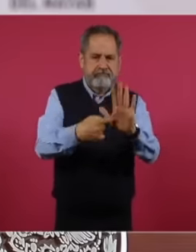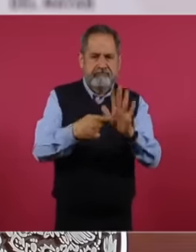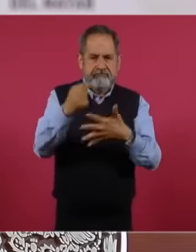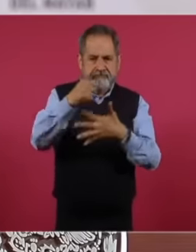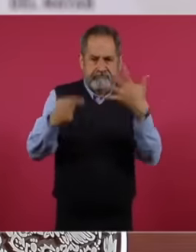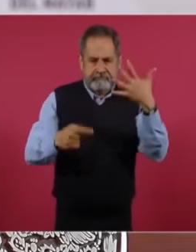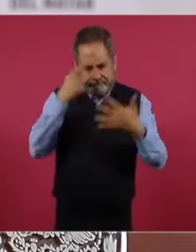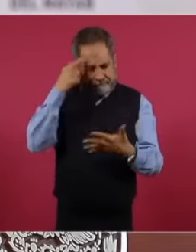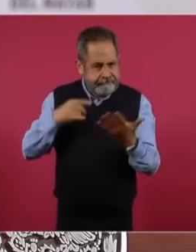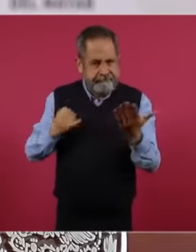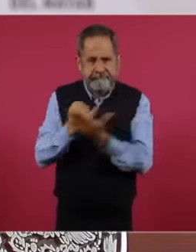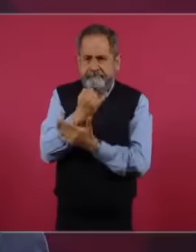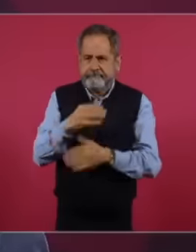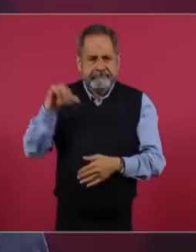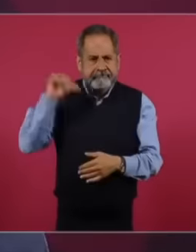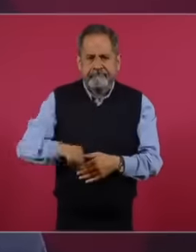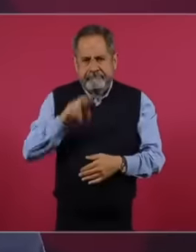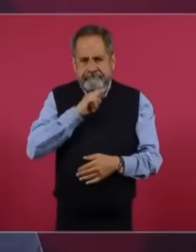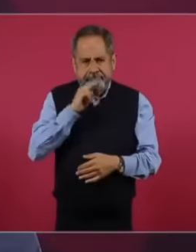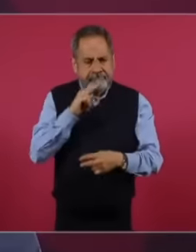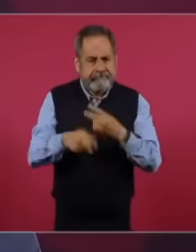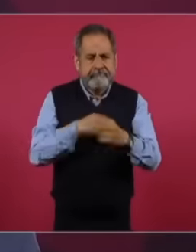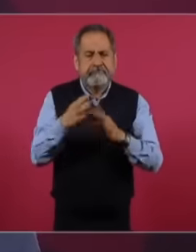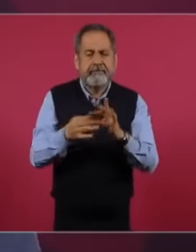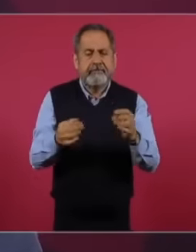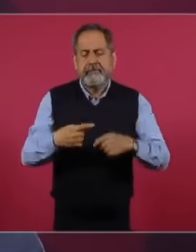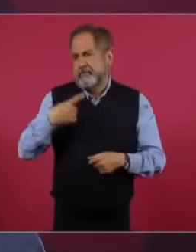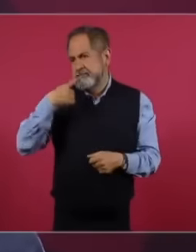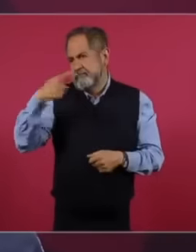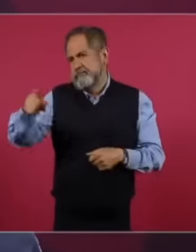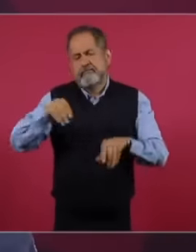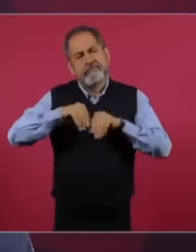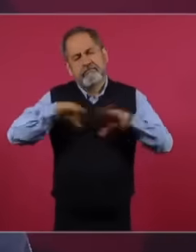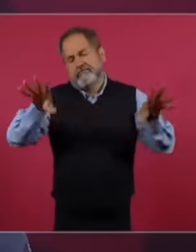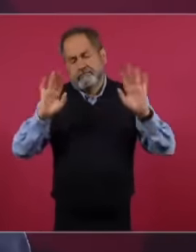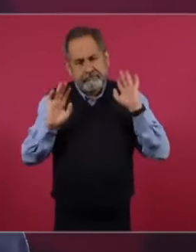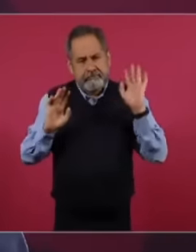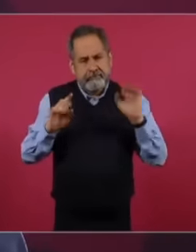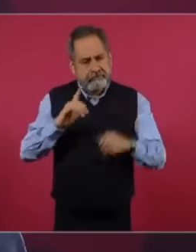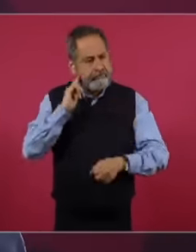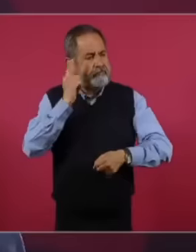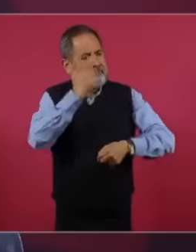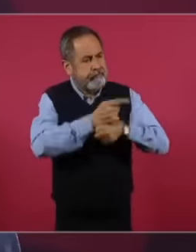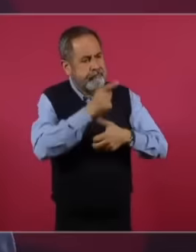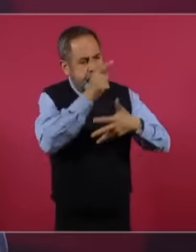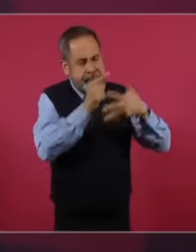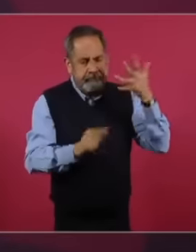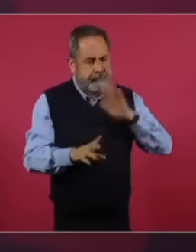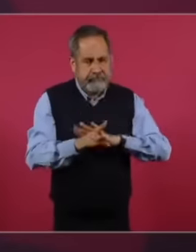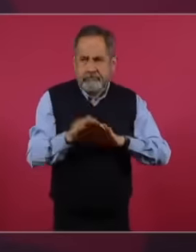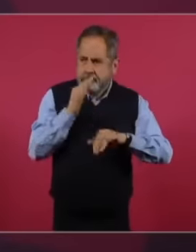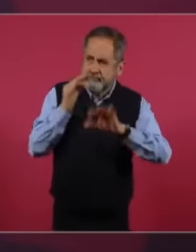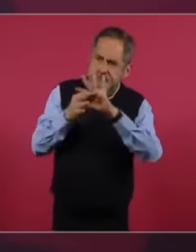immediate action. The finding was publicly reported and the companies involved were informed publicly and